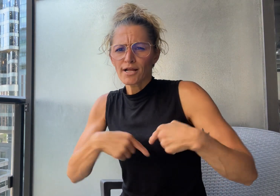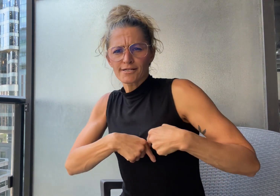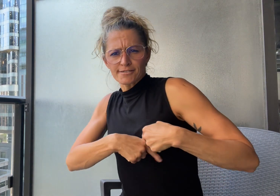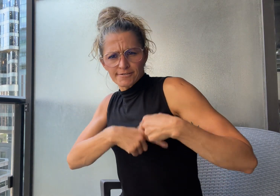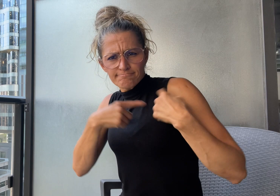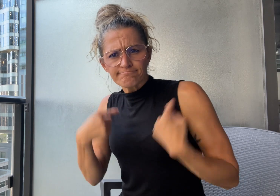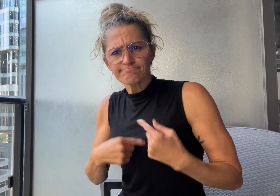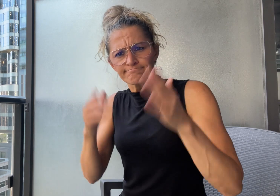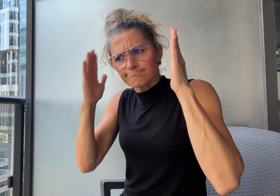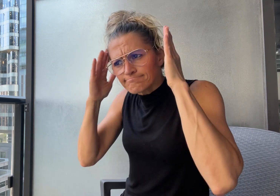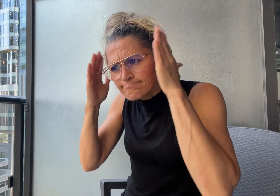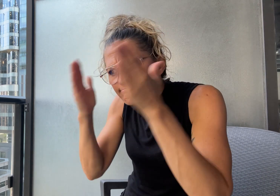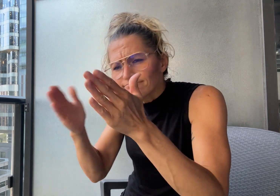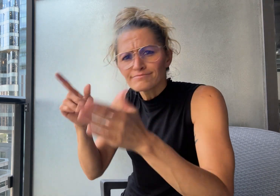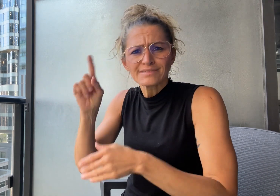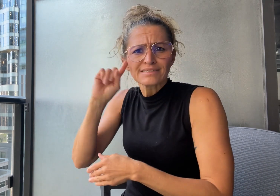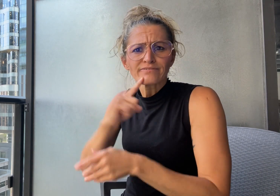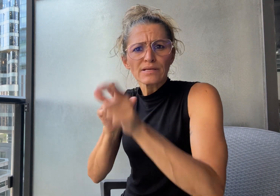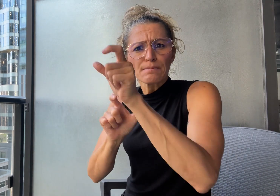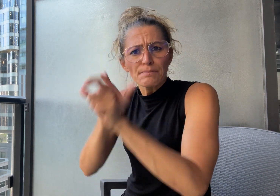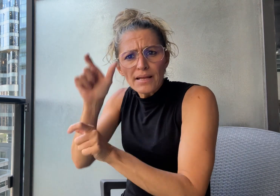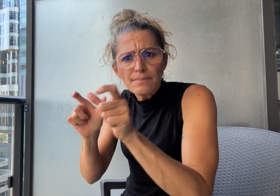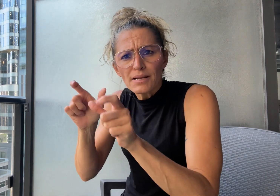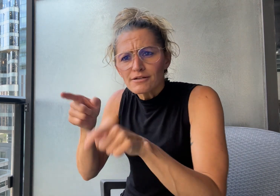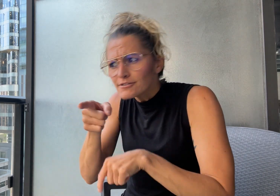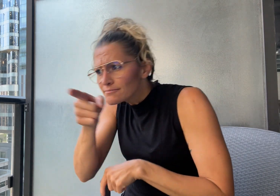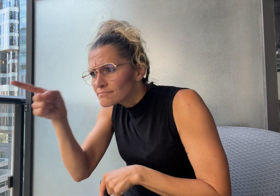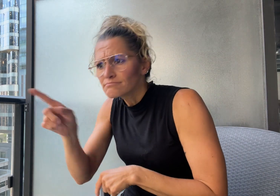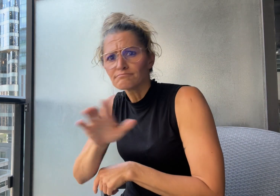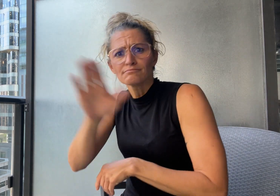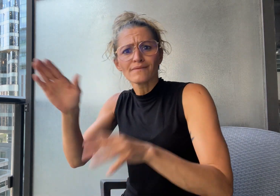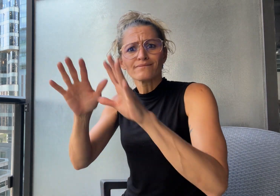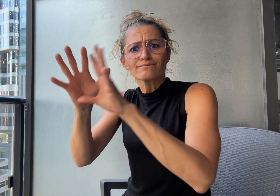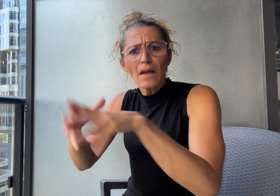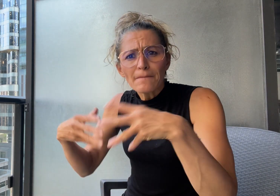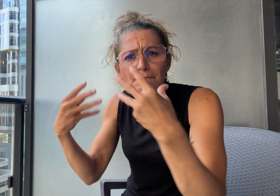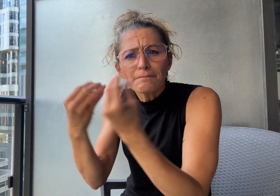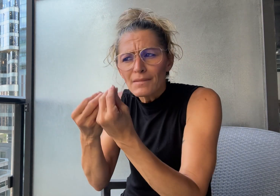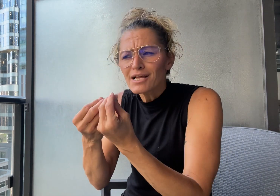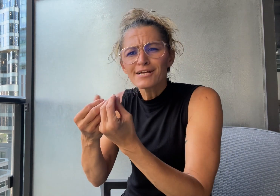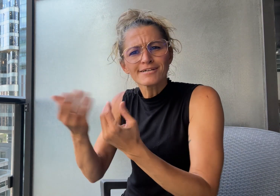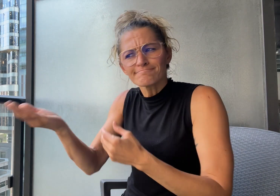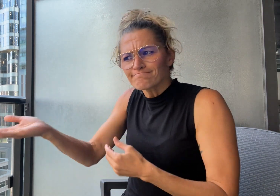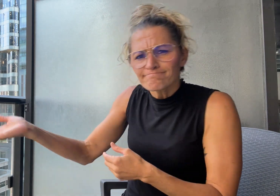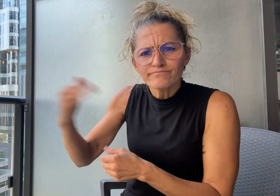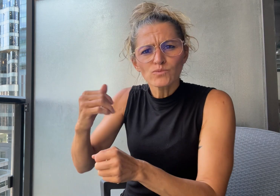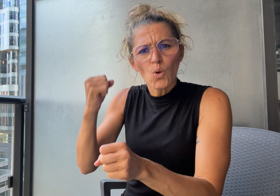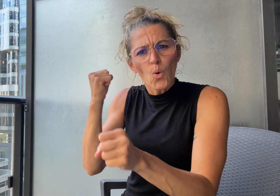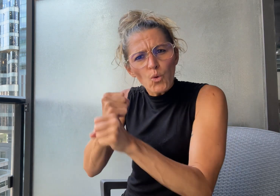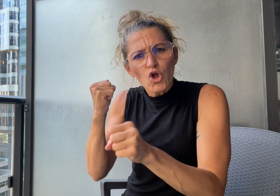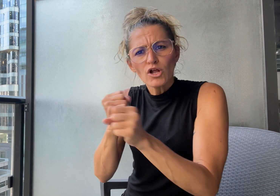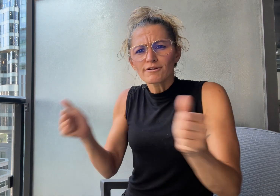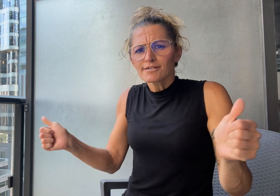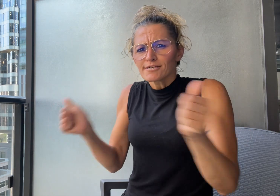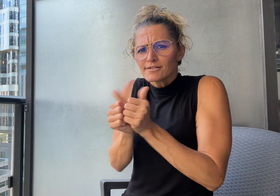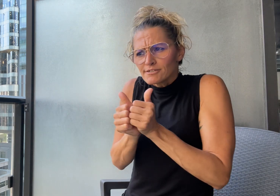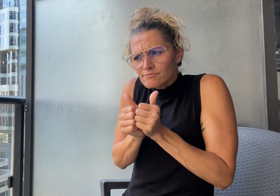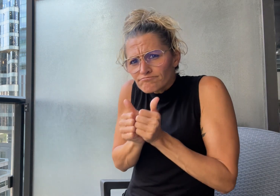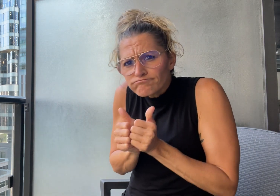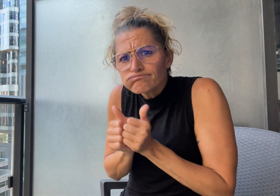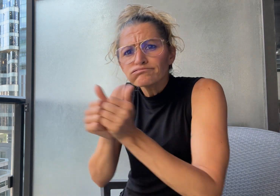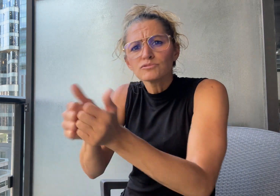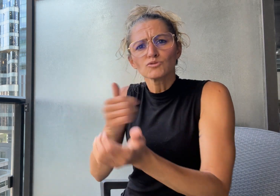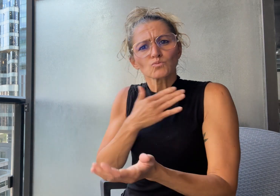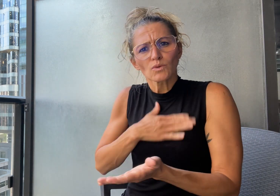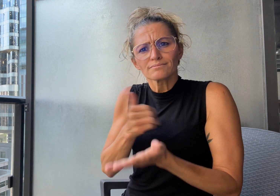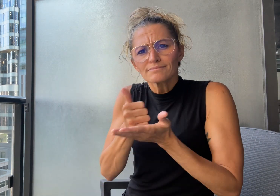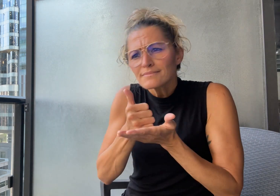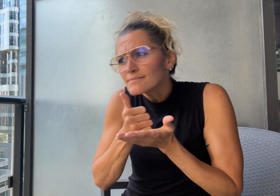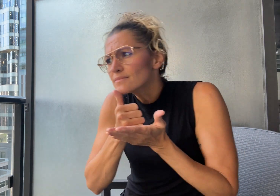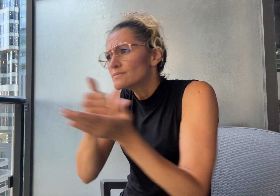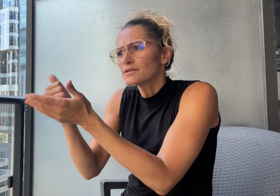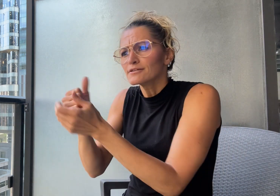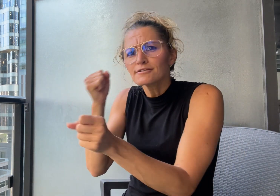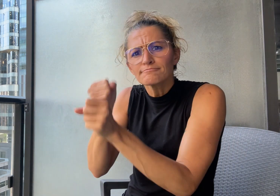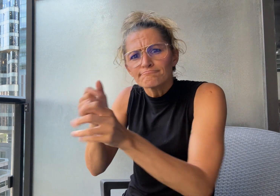Deaf people and their families to assist them with integrating